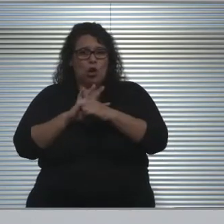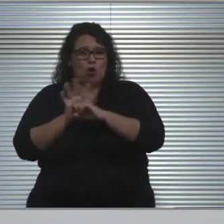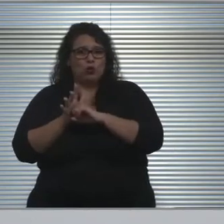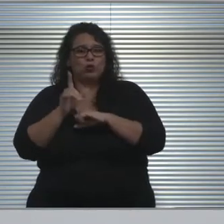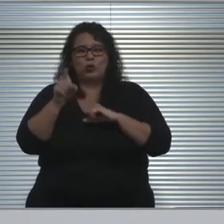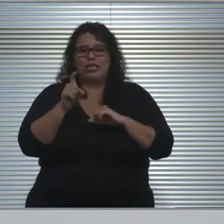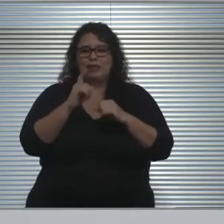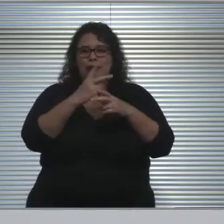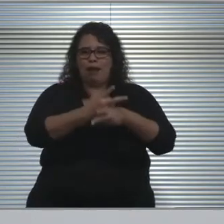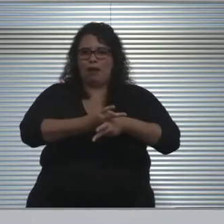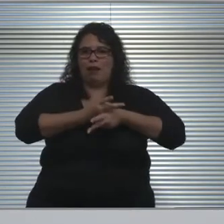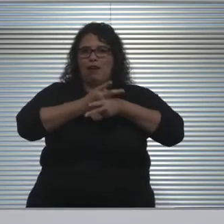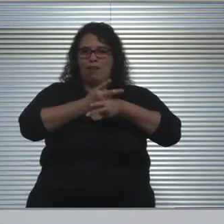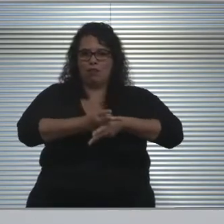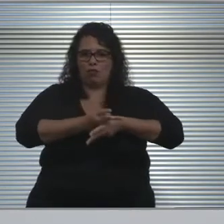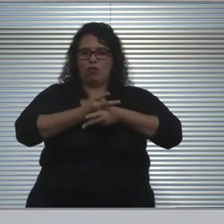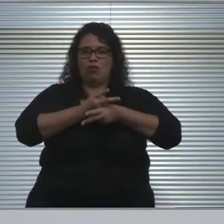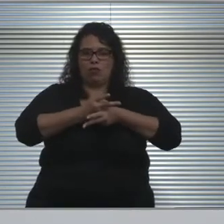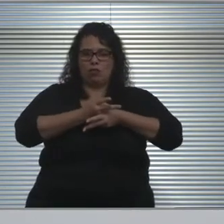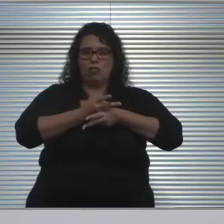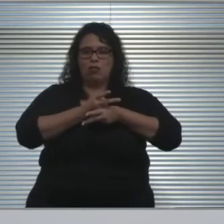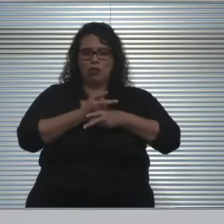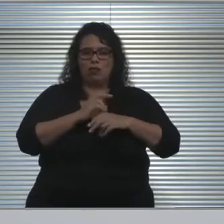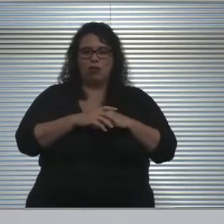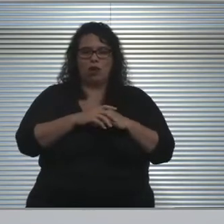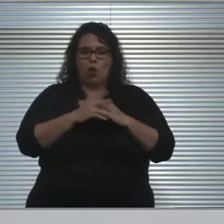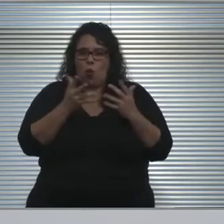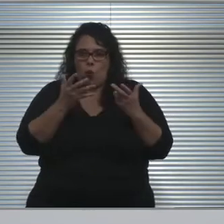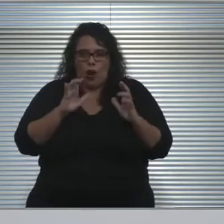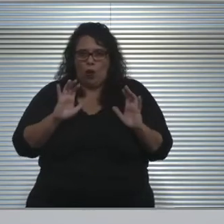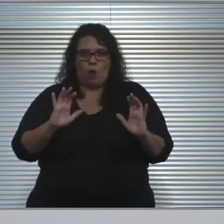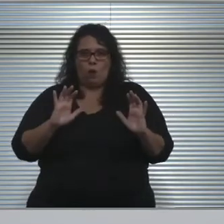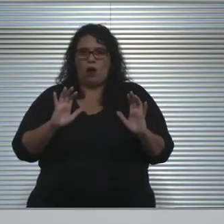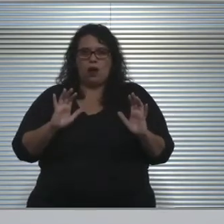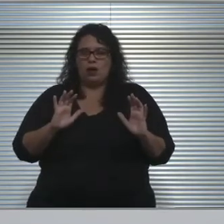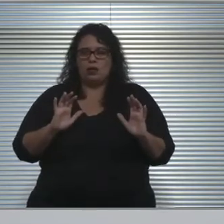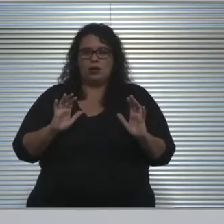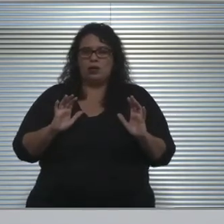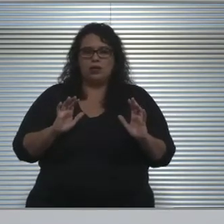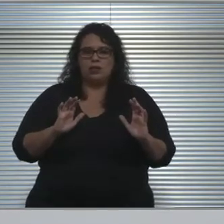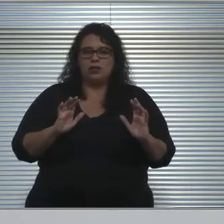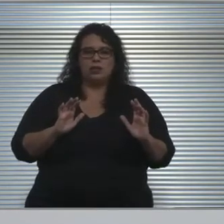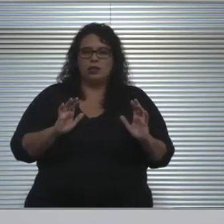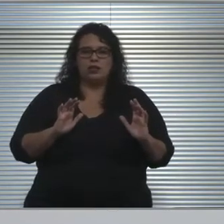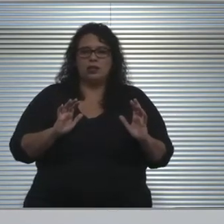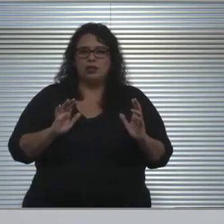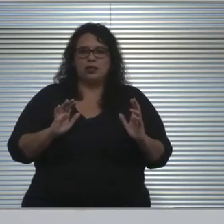around the fact that we don't want to be in an open and then close process.